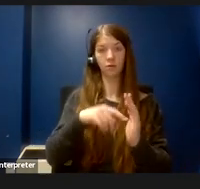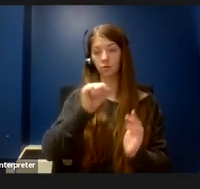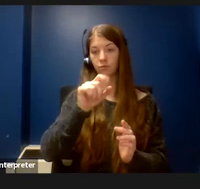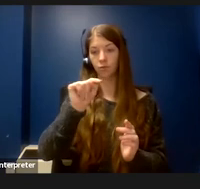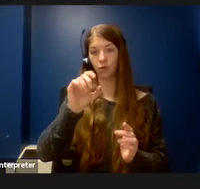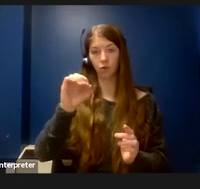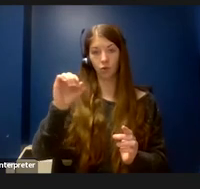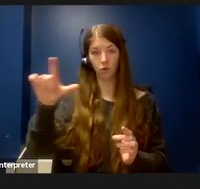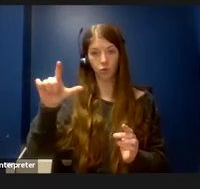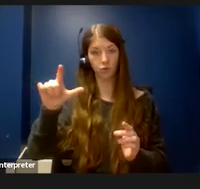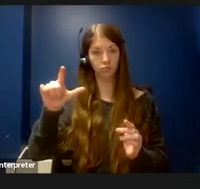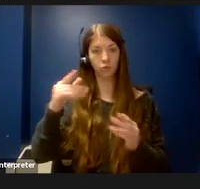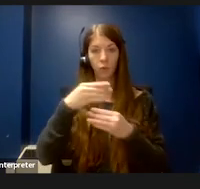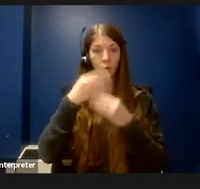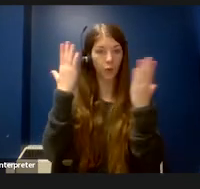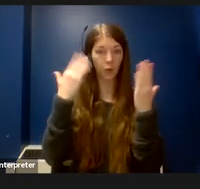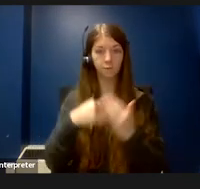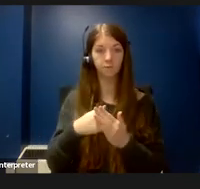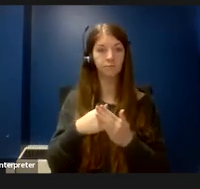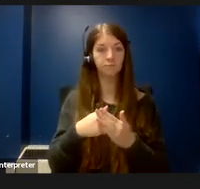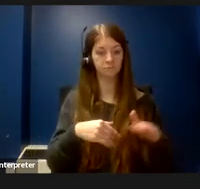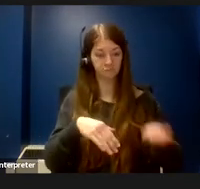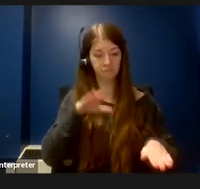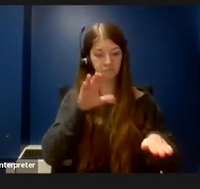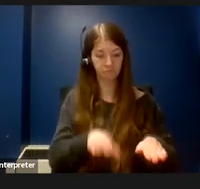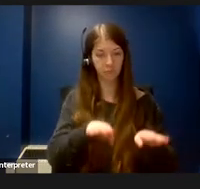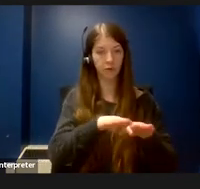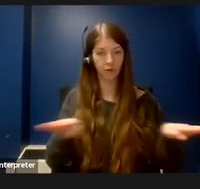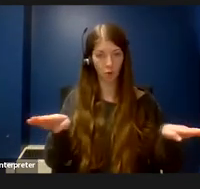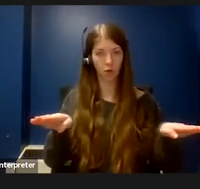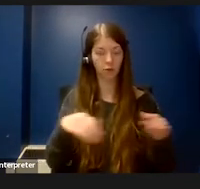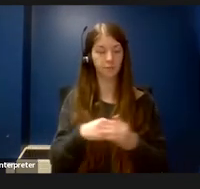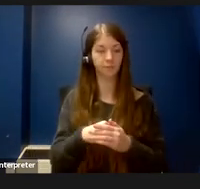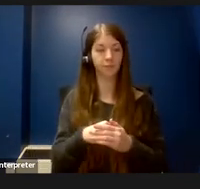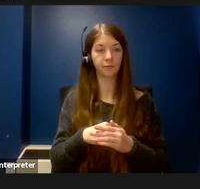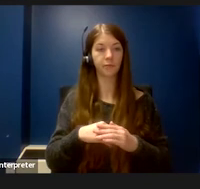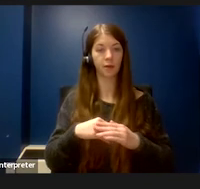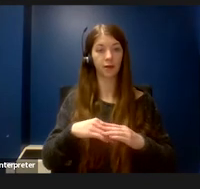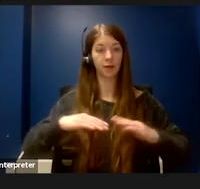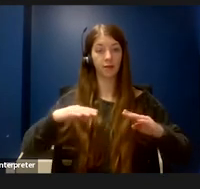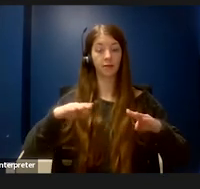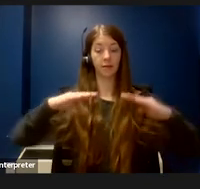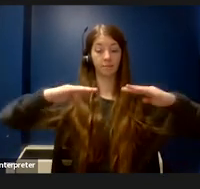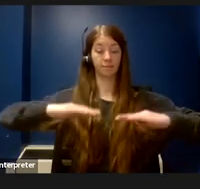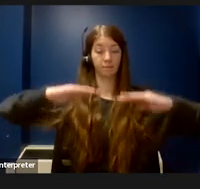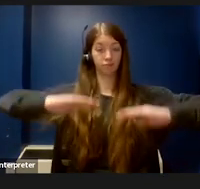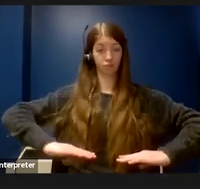My feet are planted on the floor, the bench comes up to about my waist, and I’m able to use it